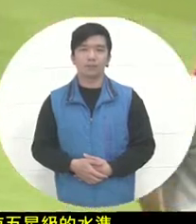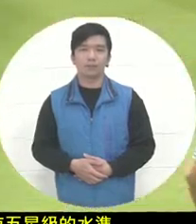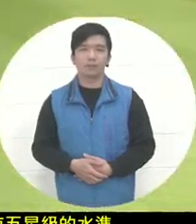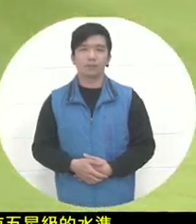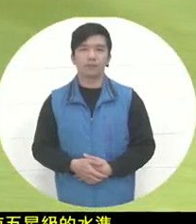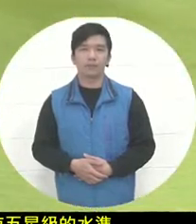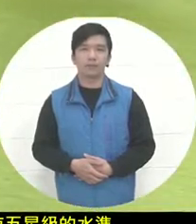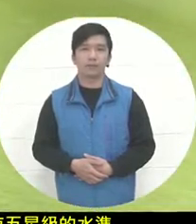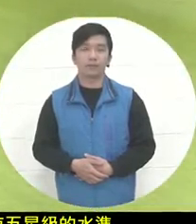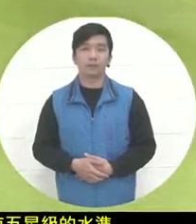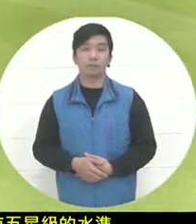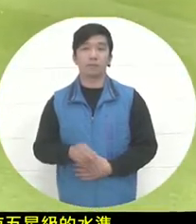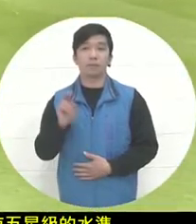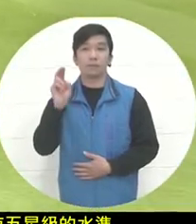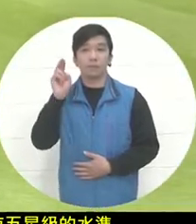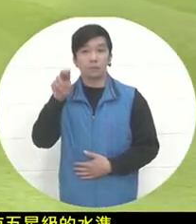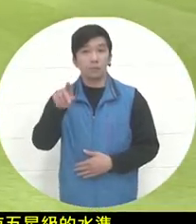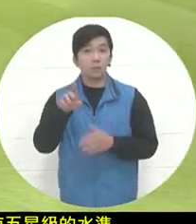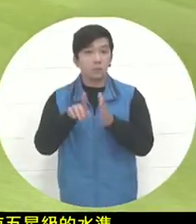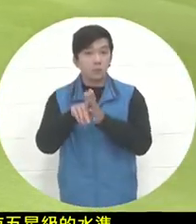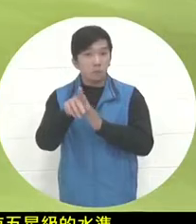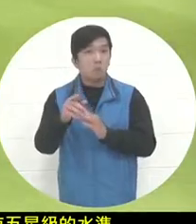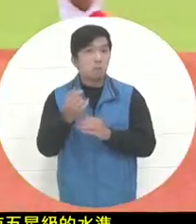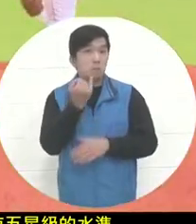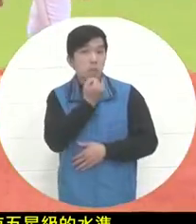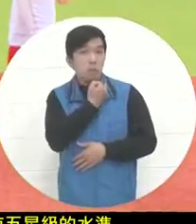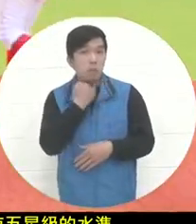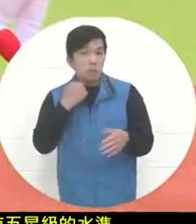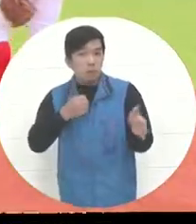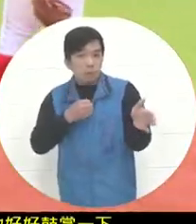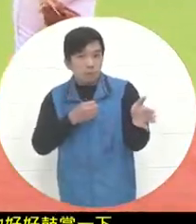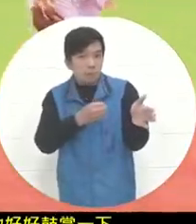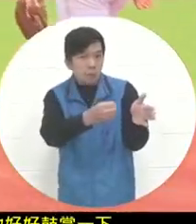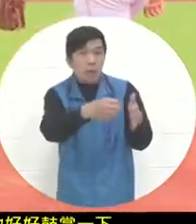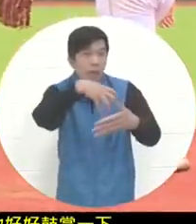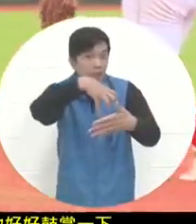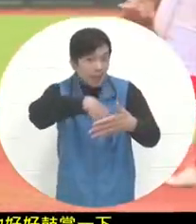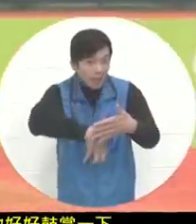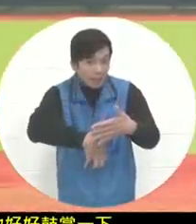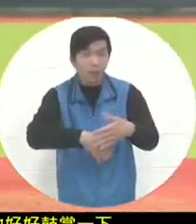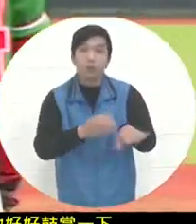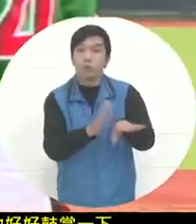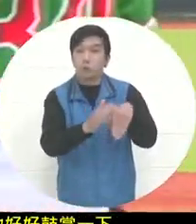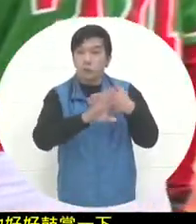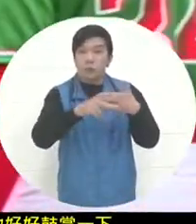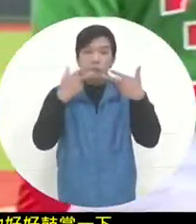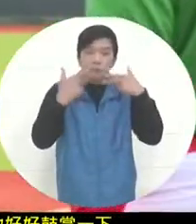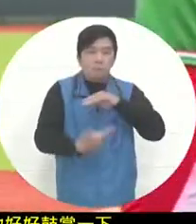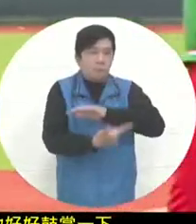The ball should be inside the line. The left and right hands must deal with it quickly. So Anderson, the fourth batman,